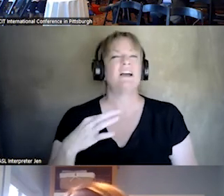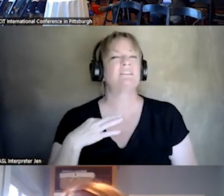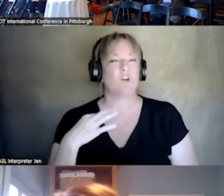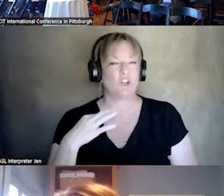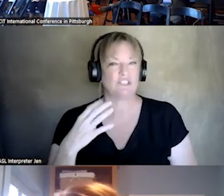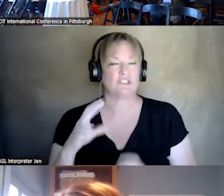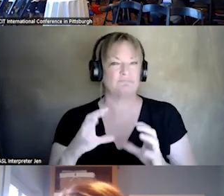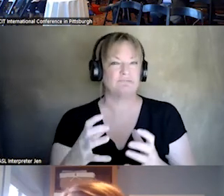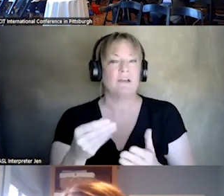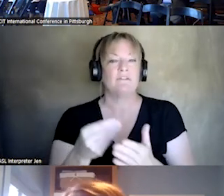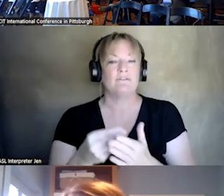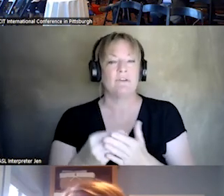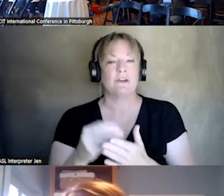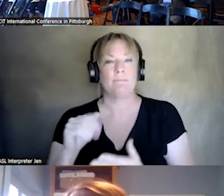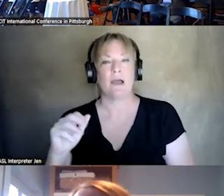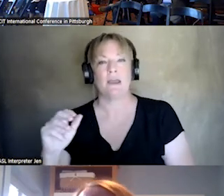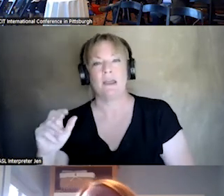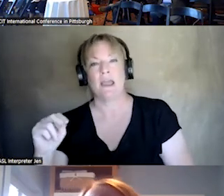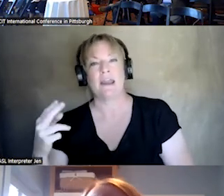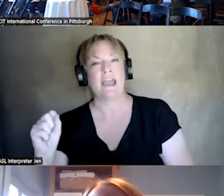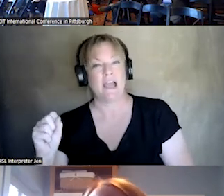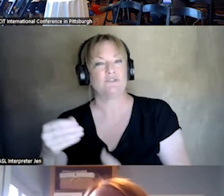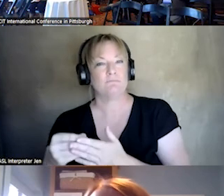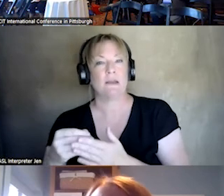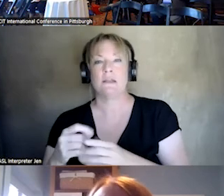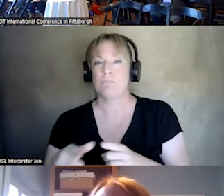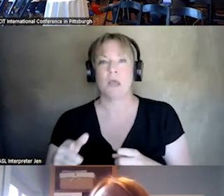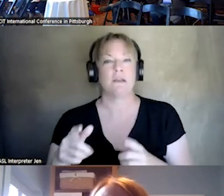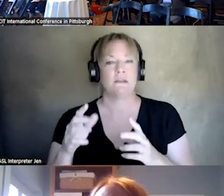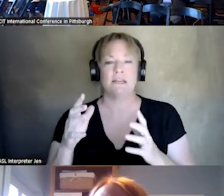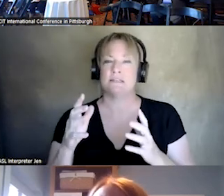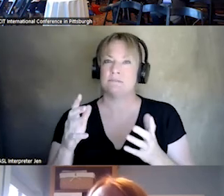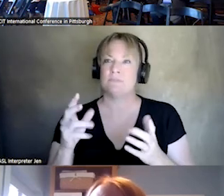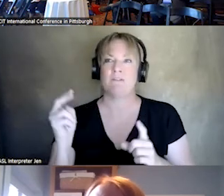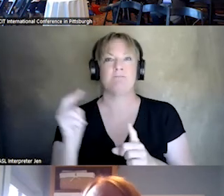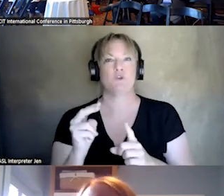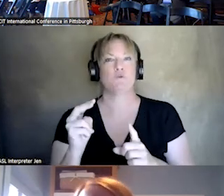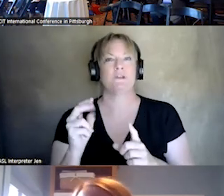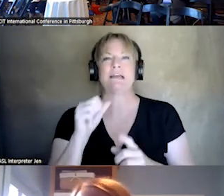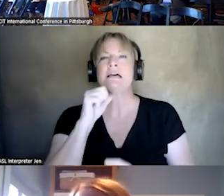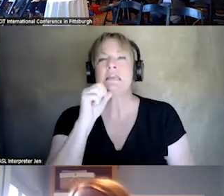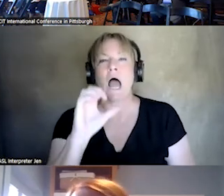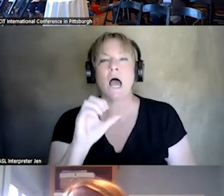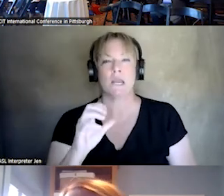FUNDED BY NHS MONIES, BUT SEEN VERY MUCH AS A NONCLINICAL ENVIRONMENT BECAUSE IT REDOS